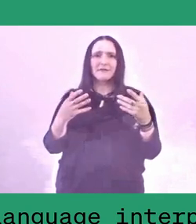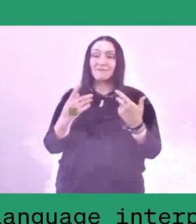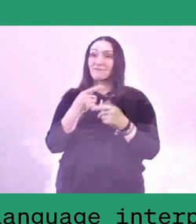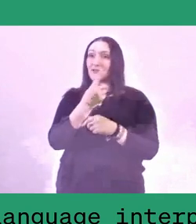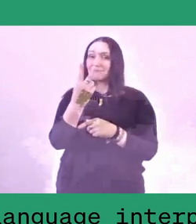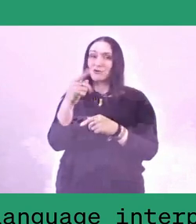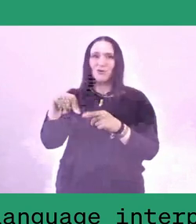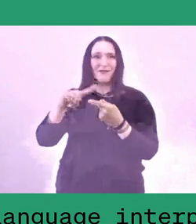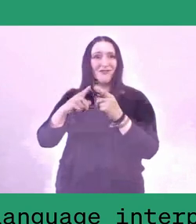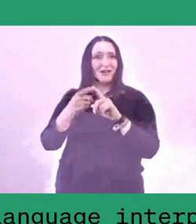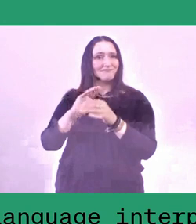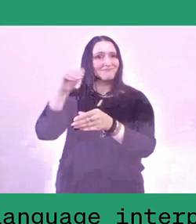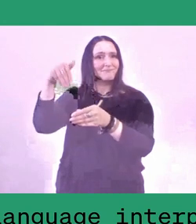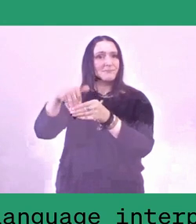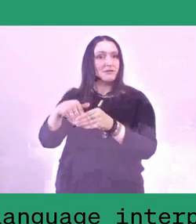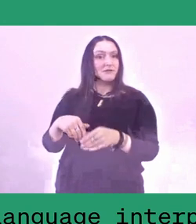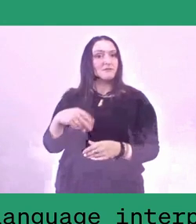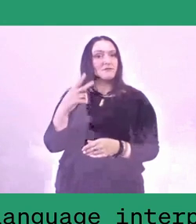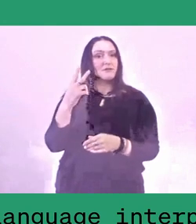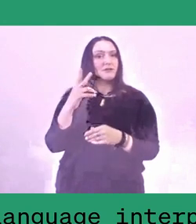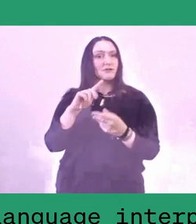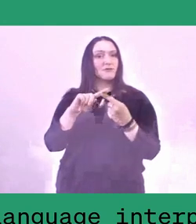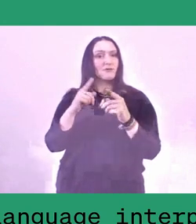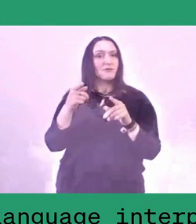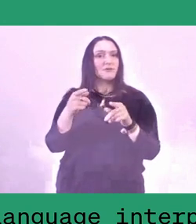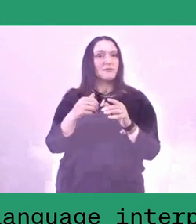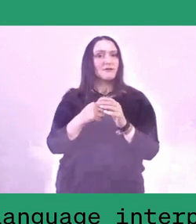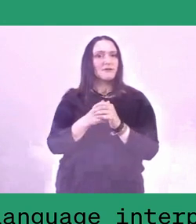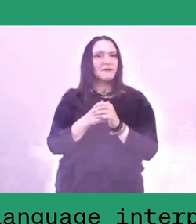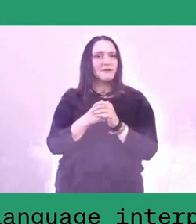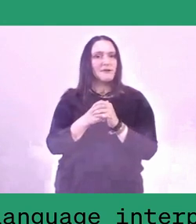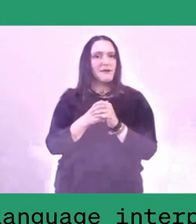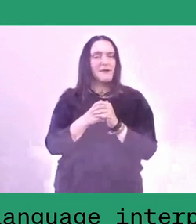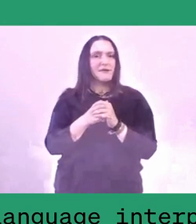with two of our friends in Kassel also, Andrea Linnenkohl and Ayşe Güleç,